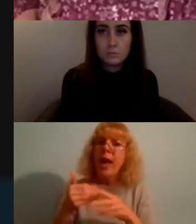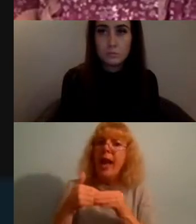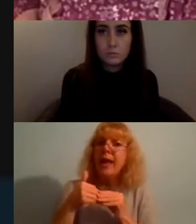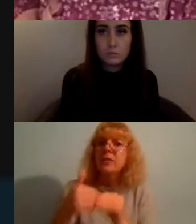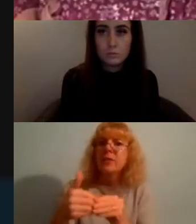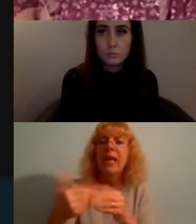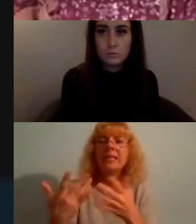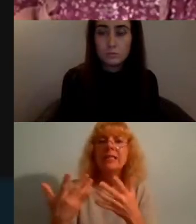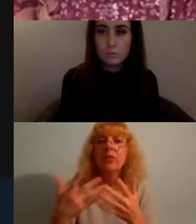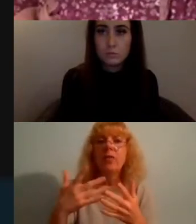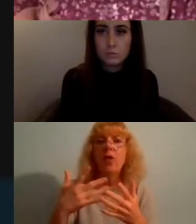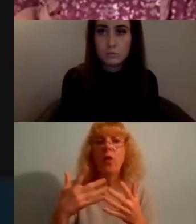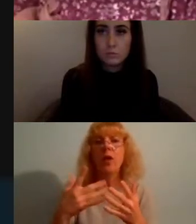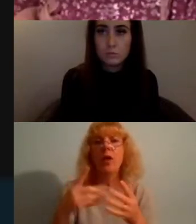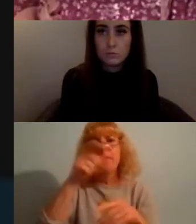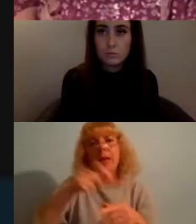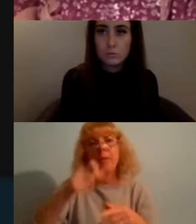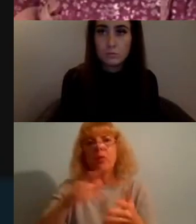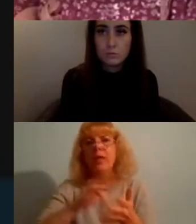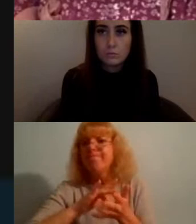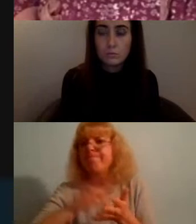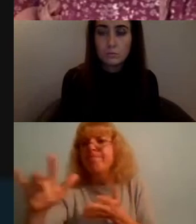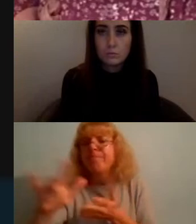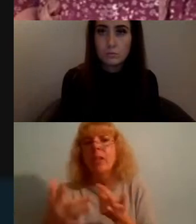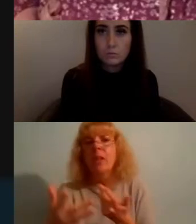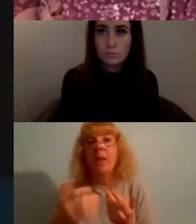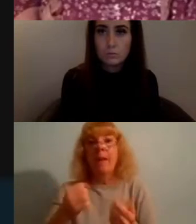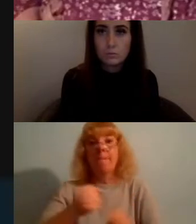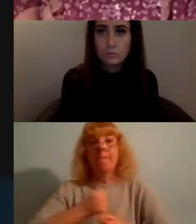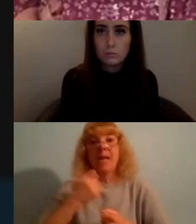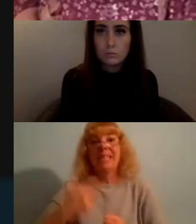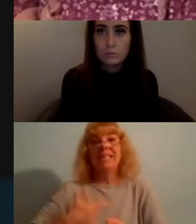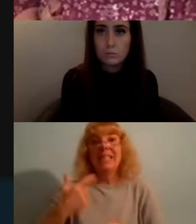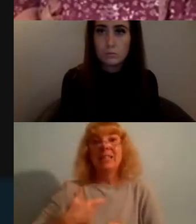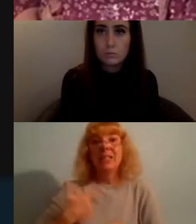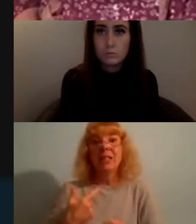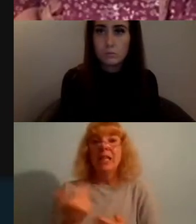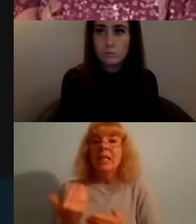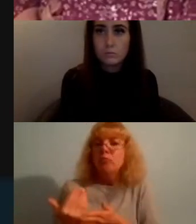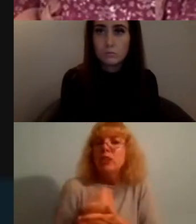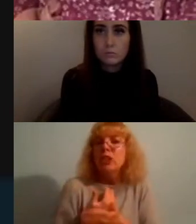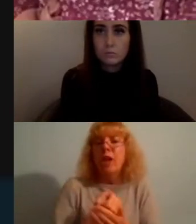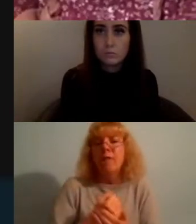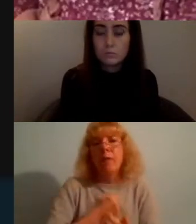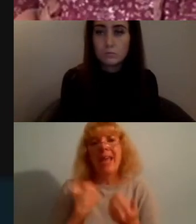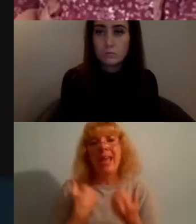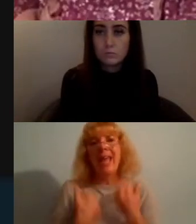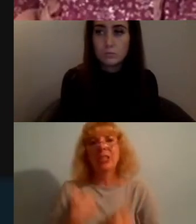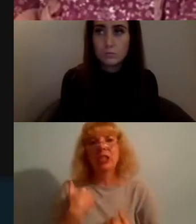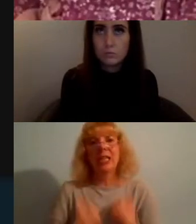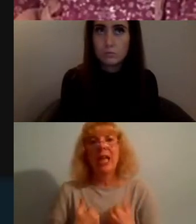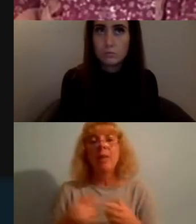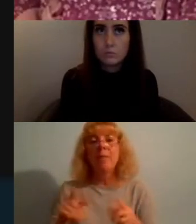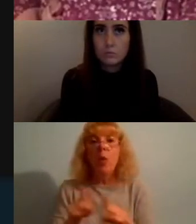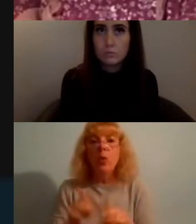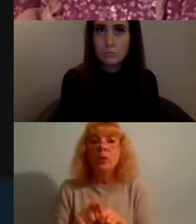and part of my existence requires me to preserve my energy and to expend energy on people and